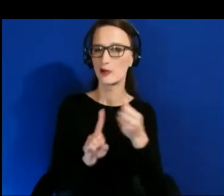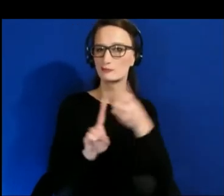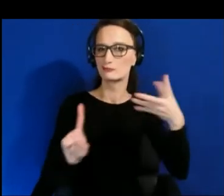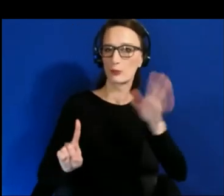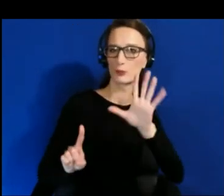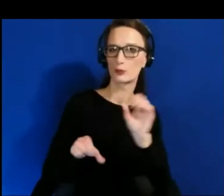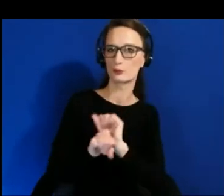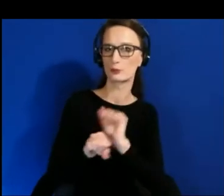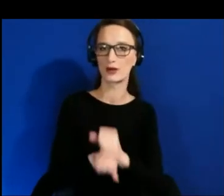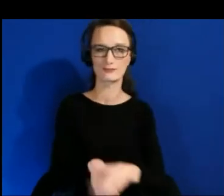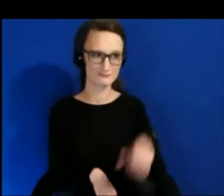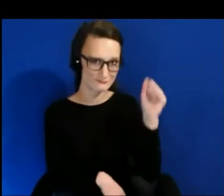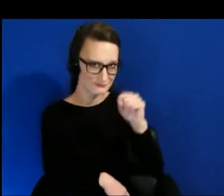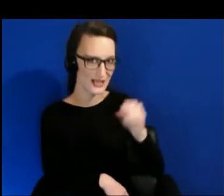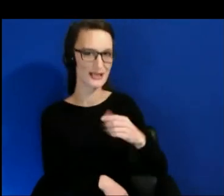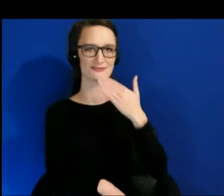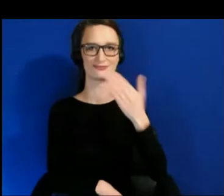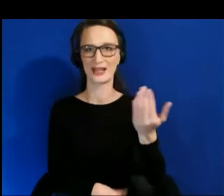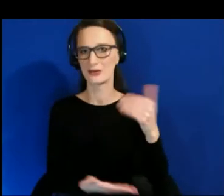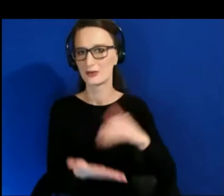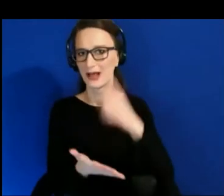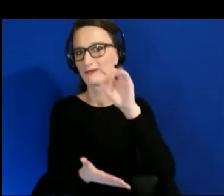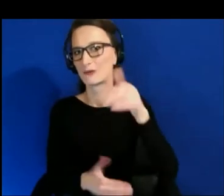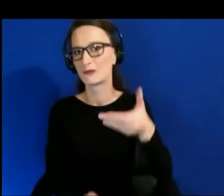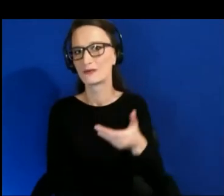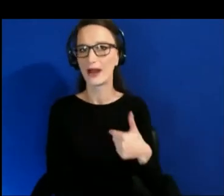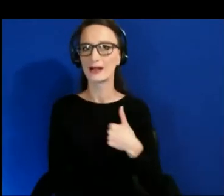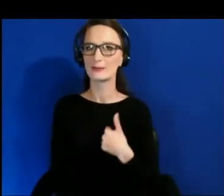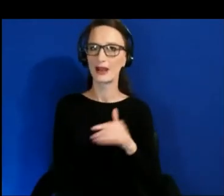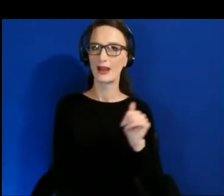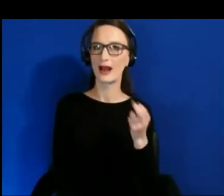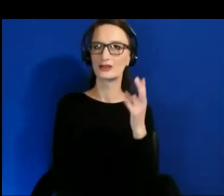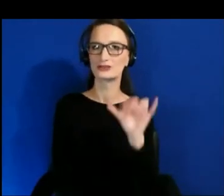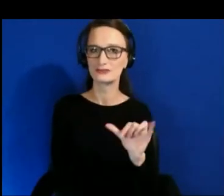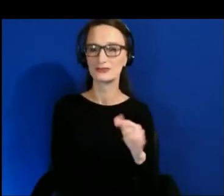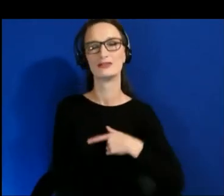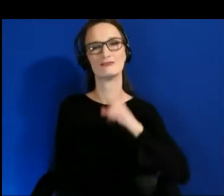Thank you again for having me, Ashley, and it's very nice to be on the panel with everyone